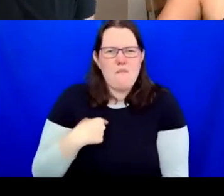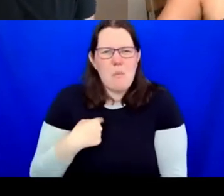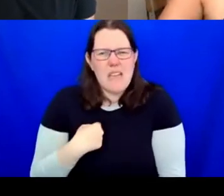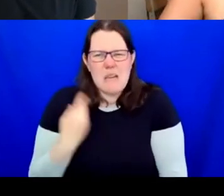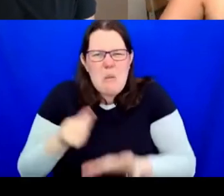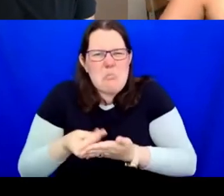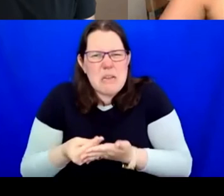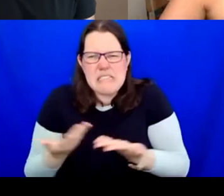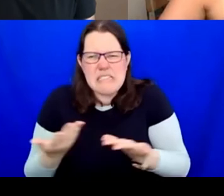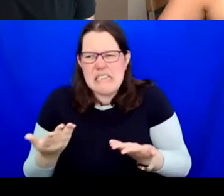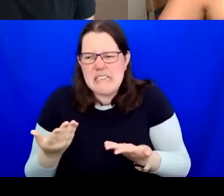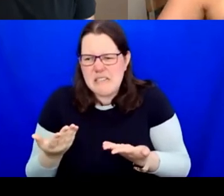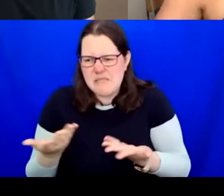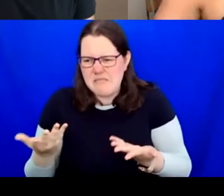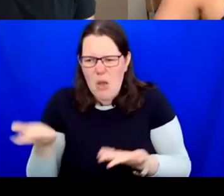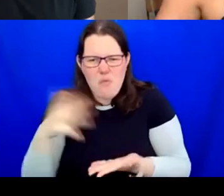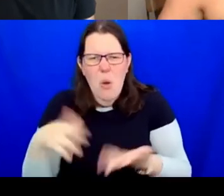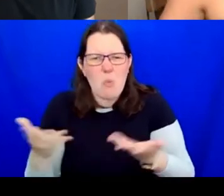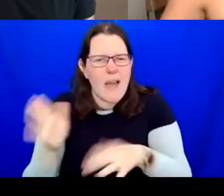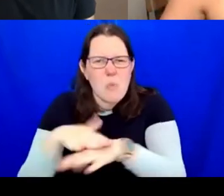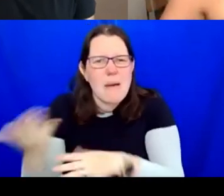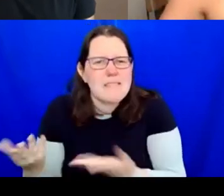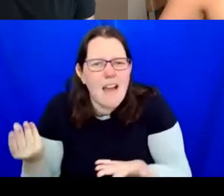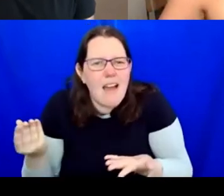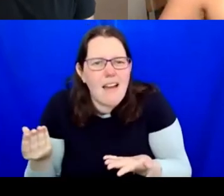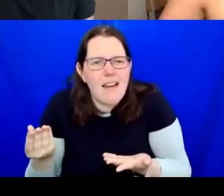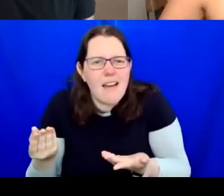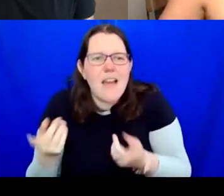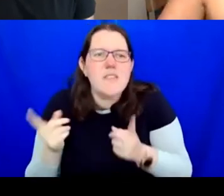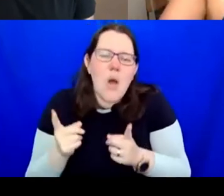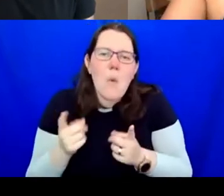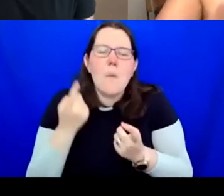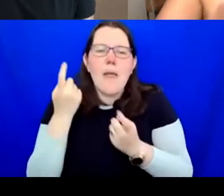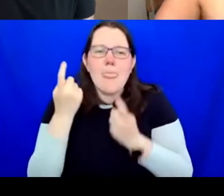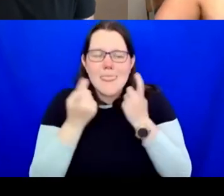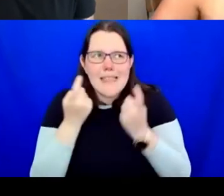I think. Institutions have to think how they restructure these things. If anyone from the Arts